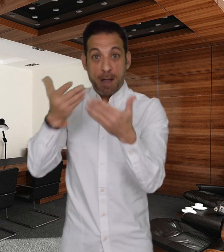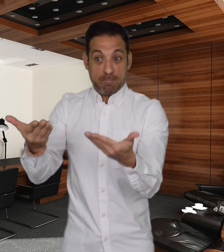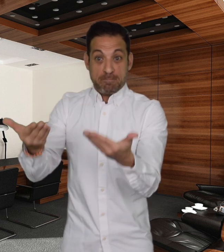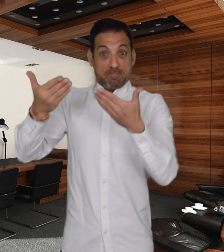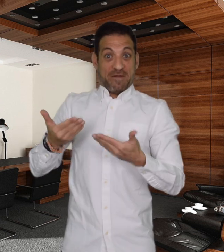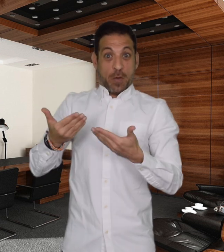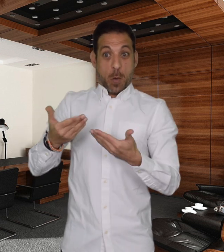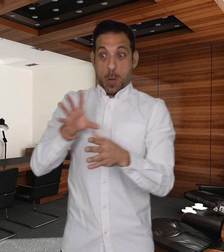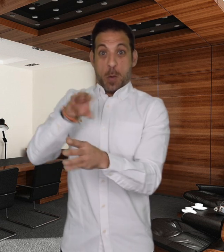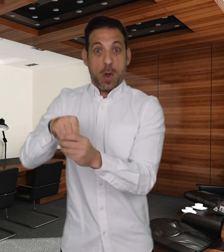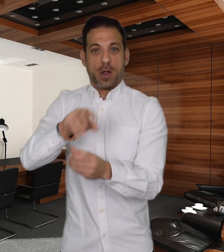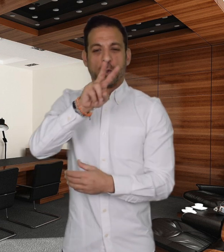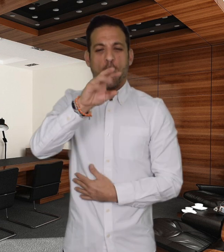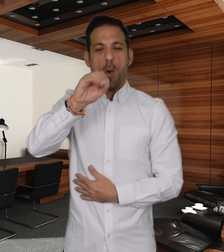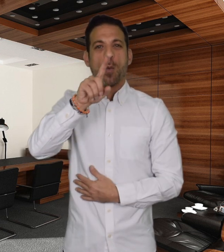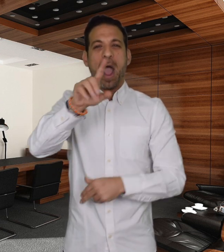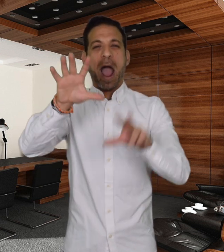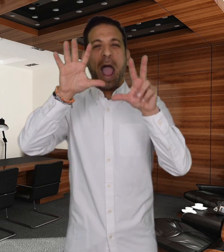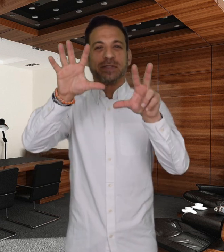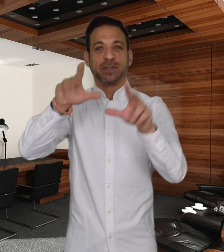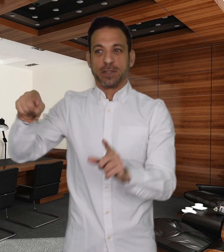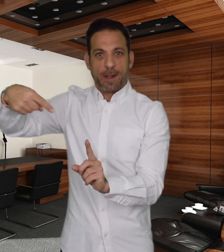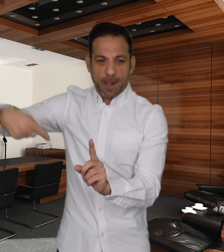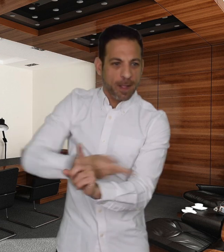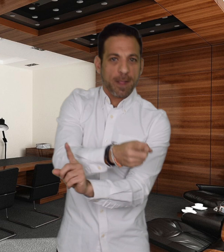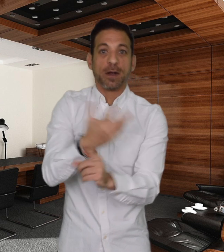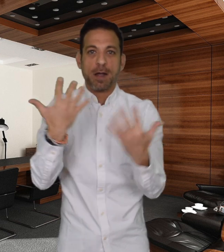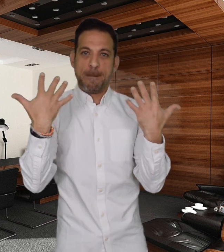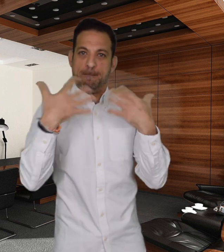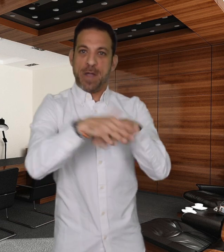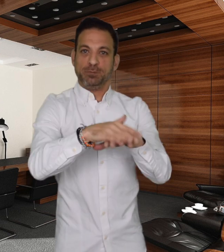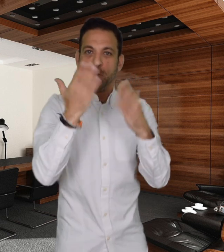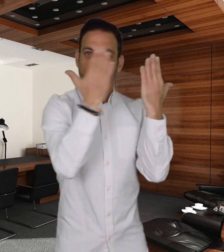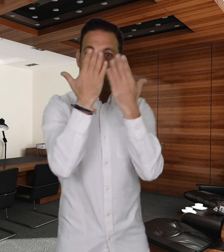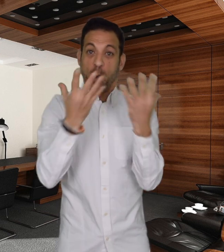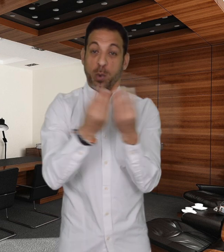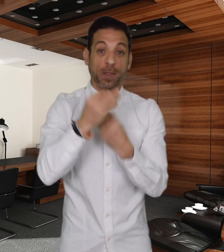to mainstream school with hearing students as